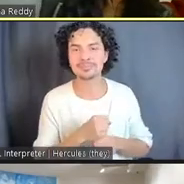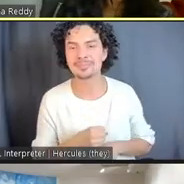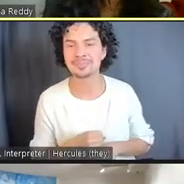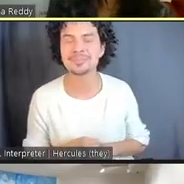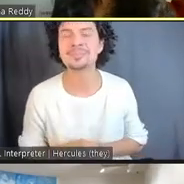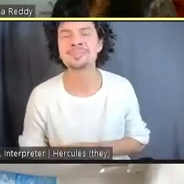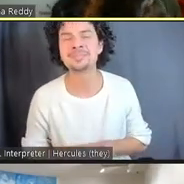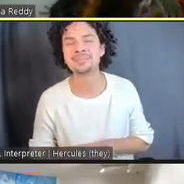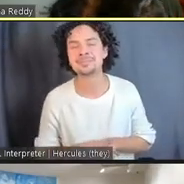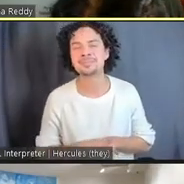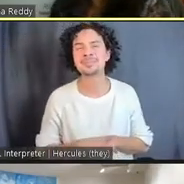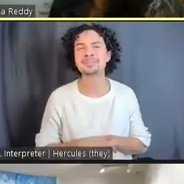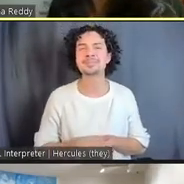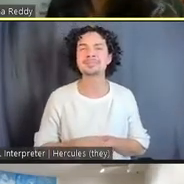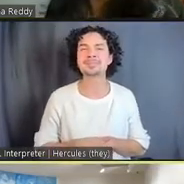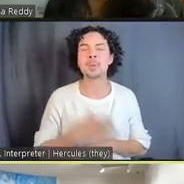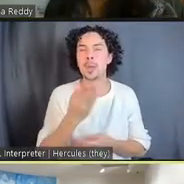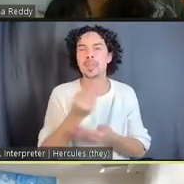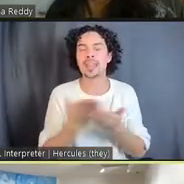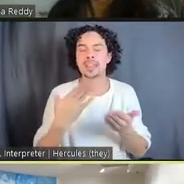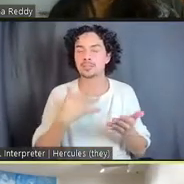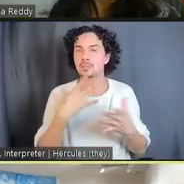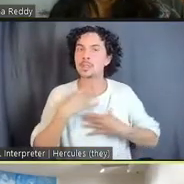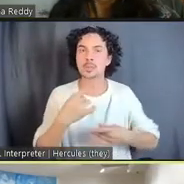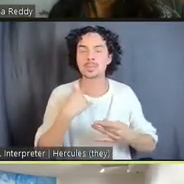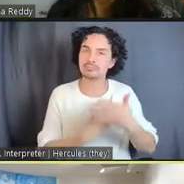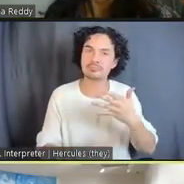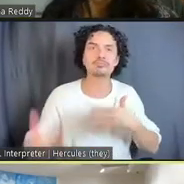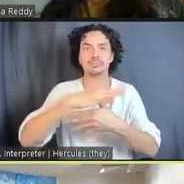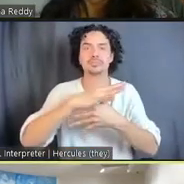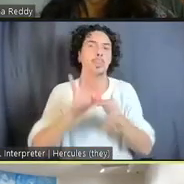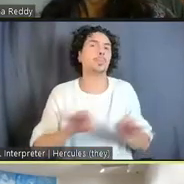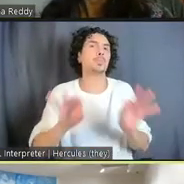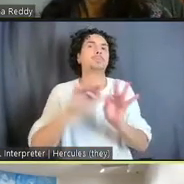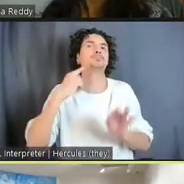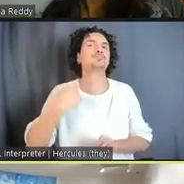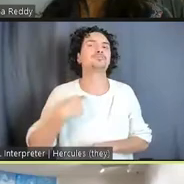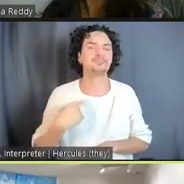I'll say one of the things that was very important to me was to think about